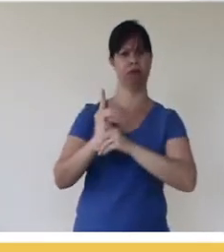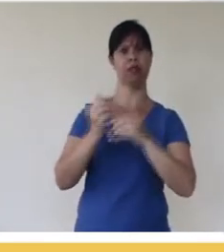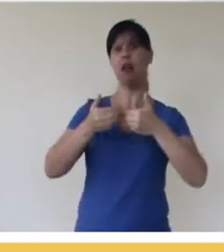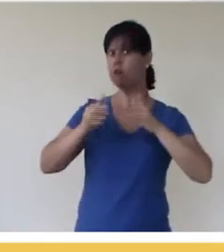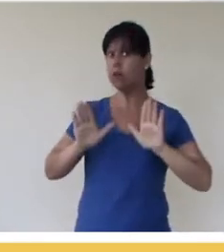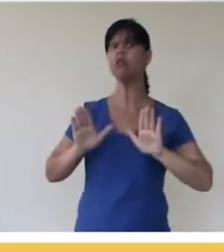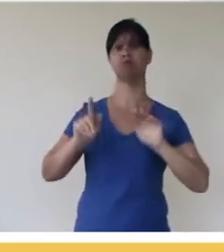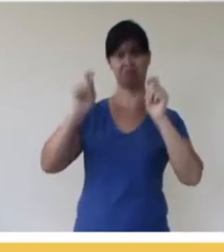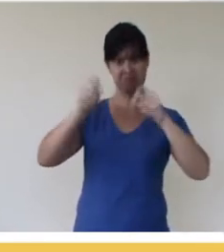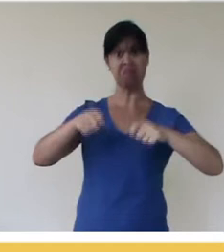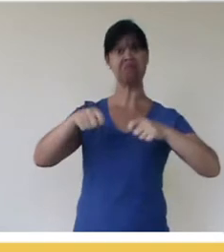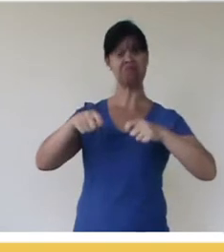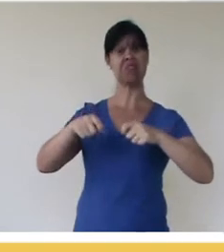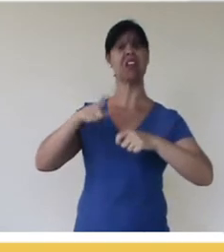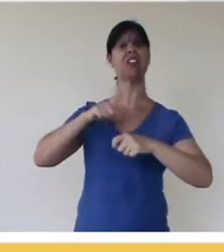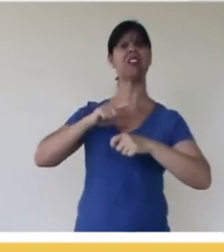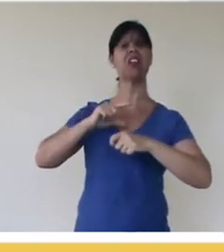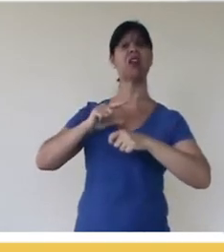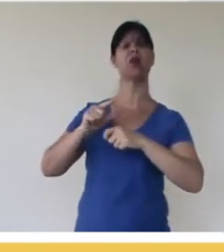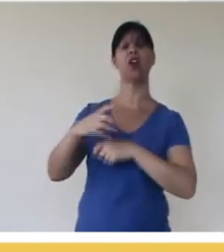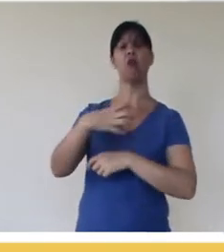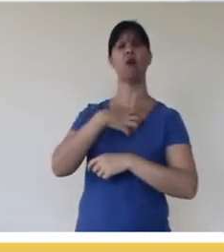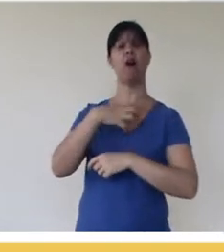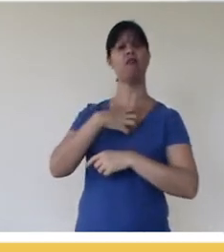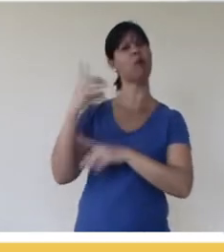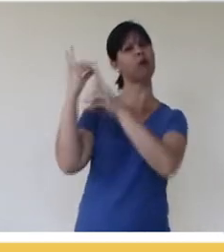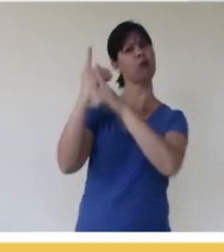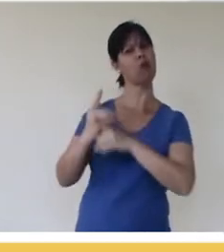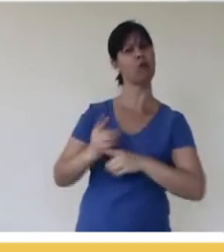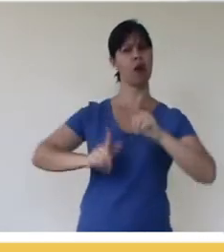it has a very easy filter to search for materials,